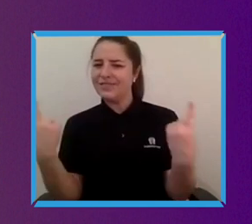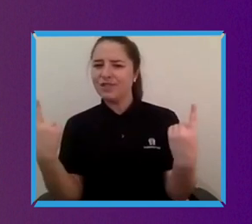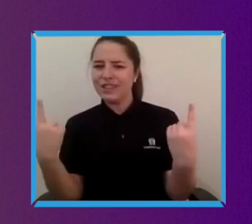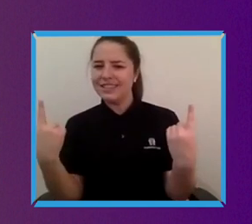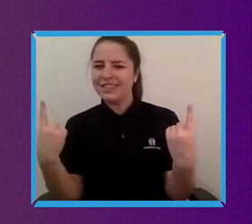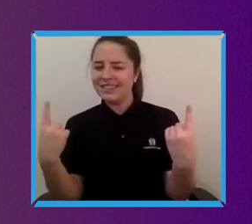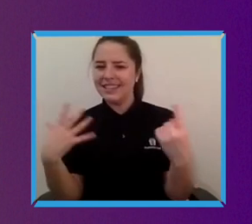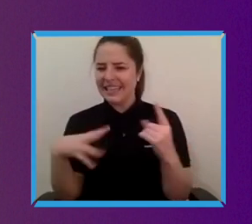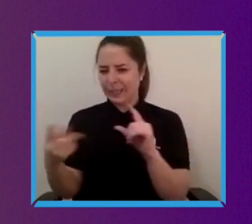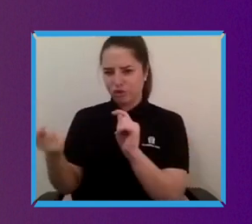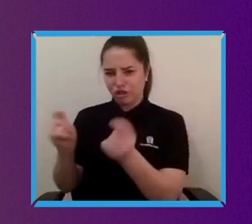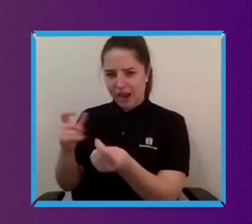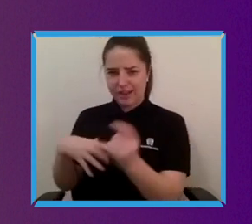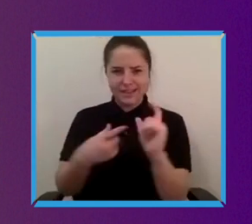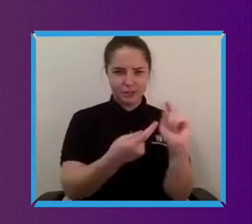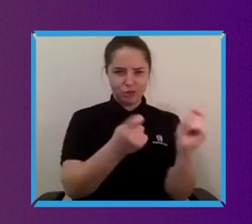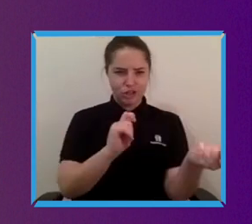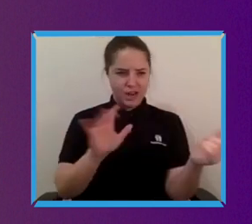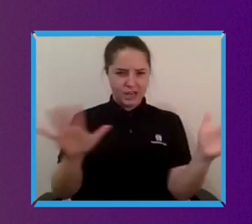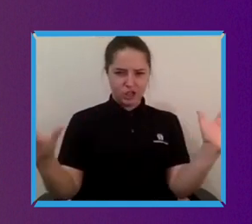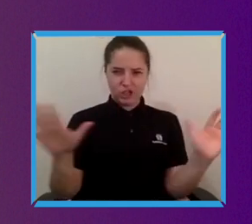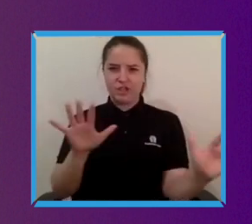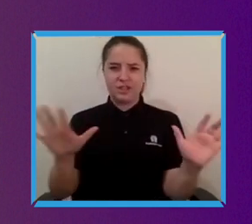that kind of need to be done based on different countries and sort of